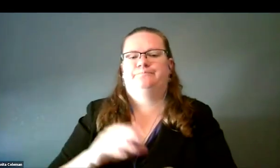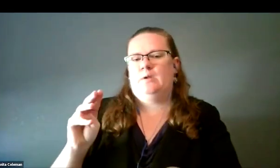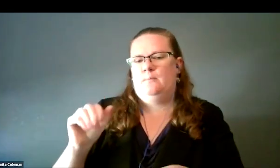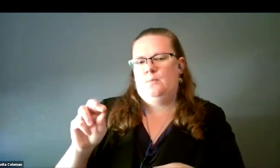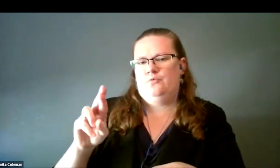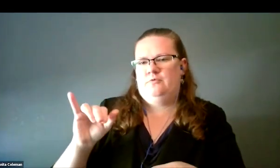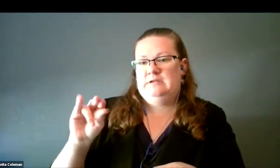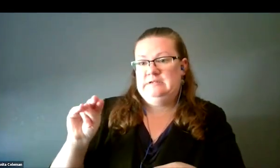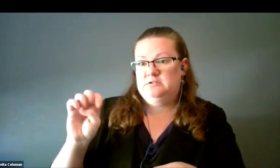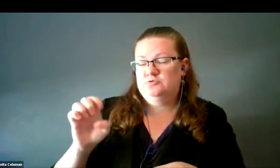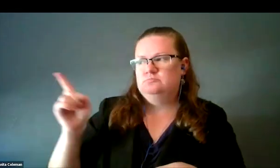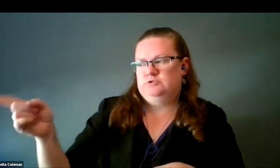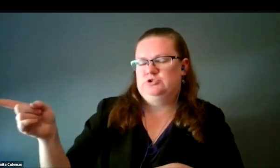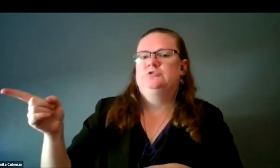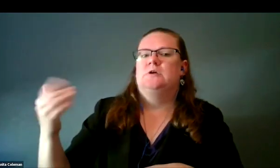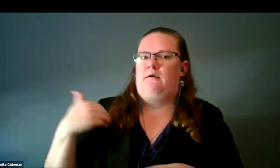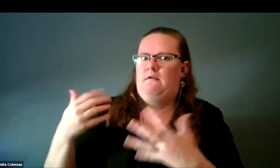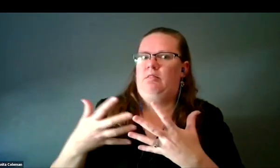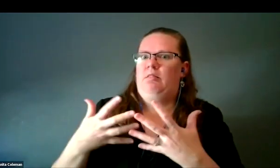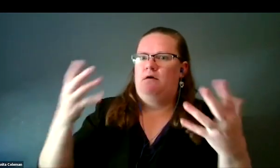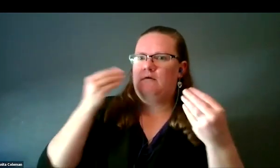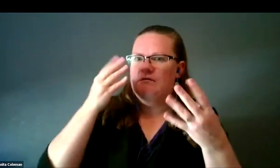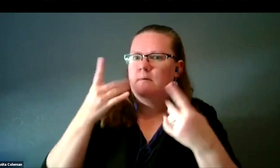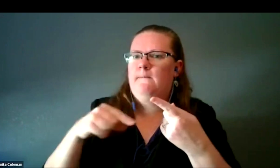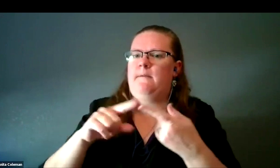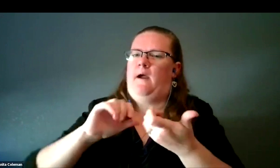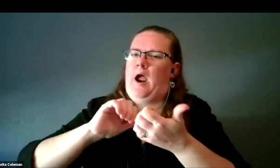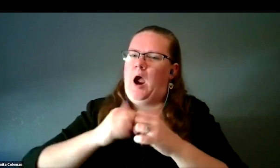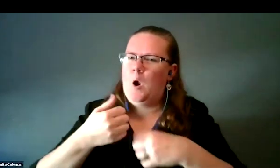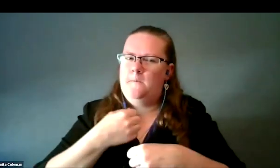how you make an object so that it's no wider